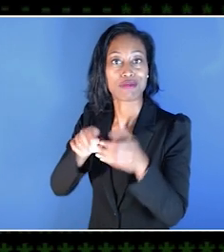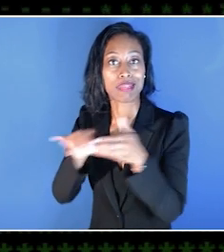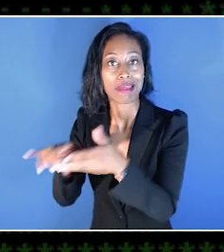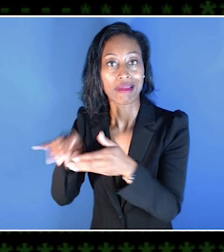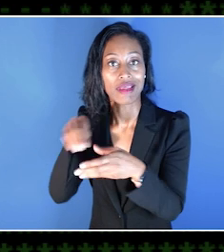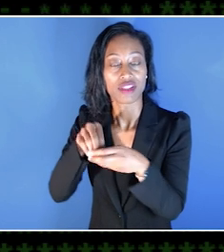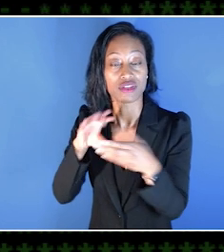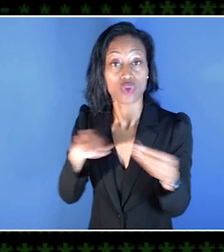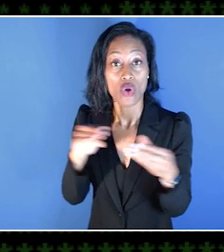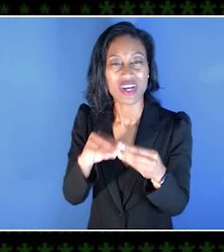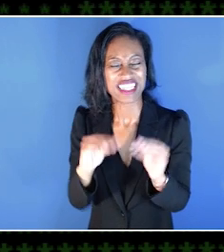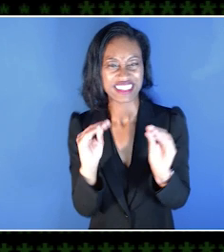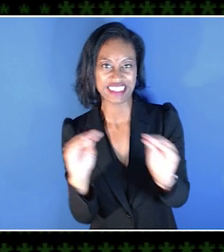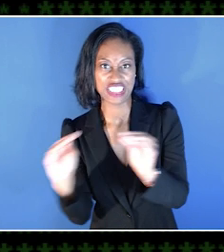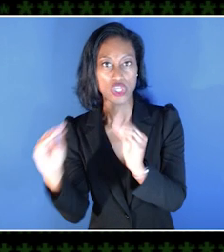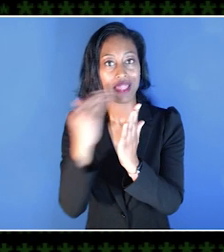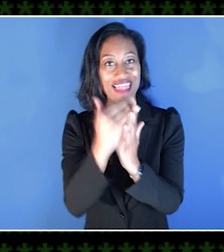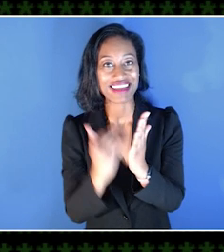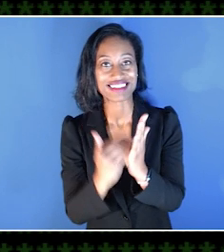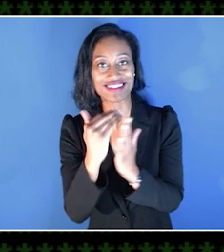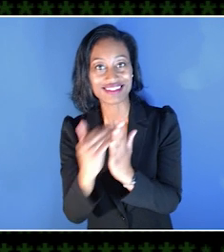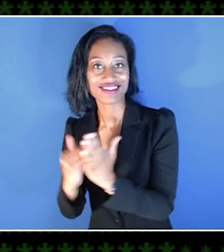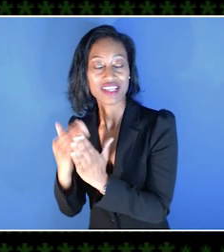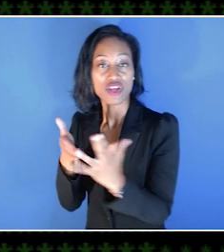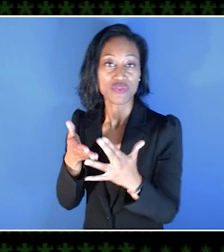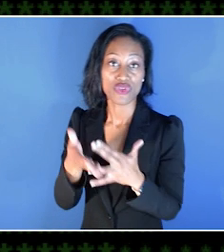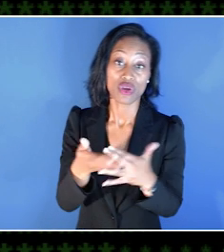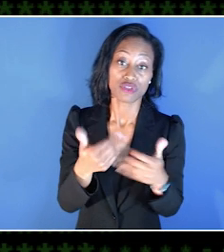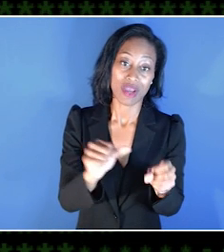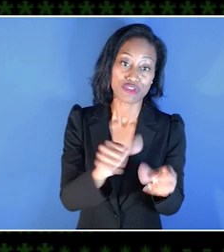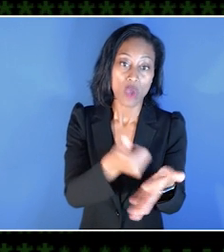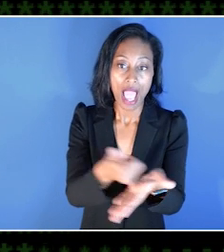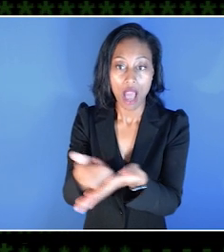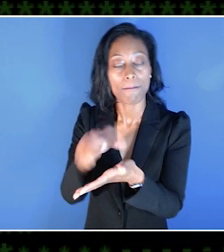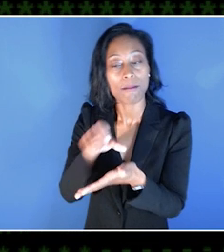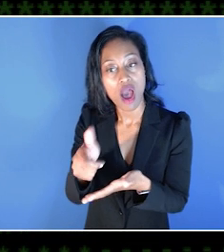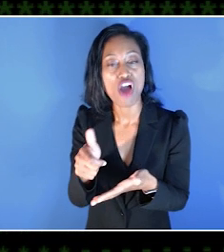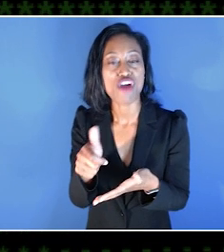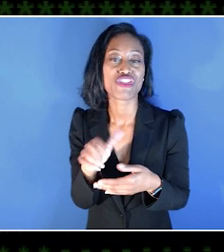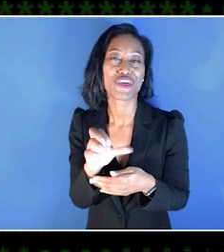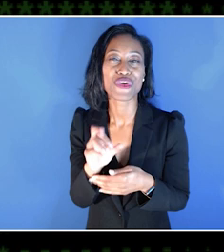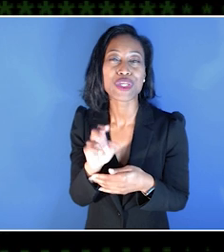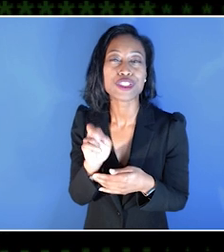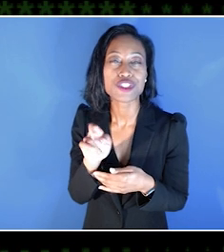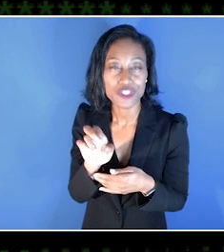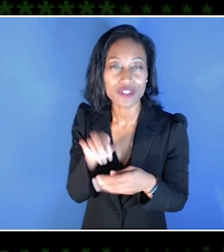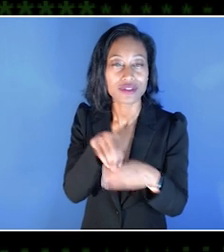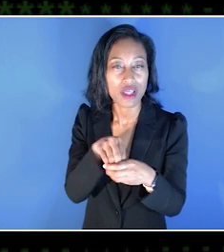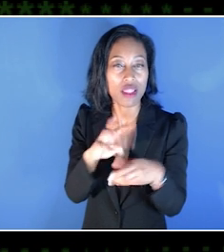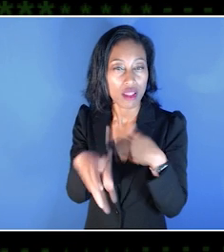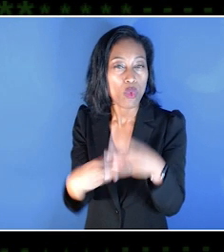It's a way of trying to teach her these lessons through trying to help these other creatures that are in these worlds.